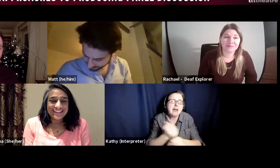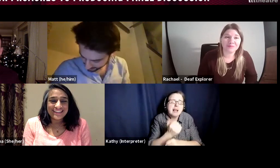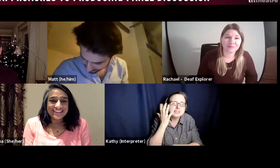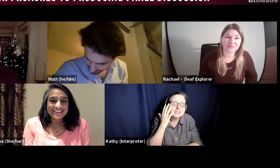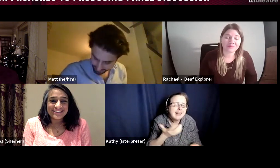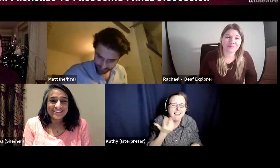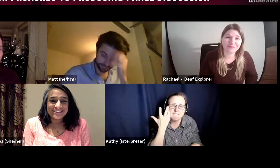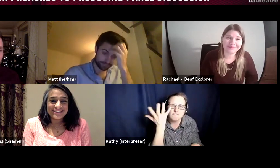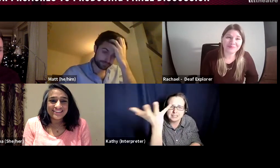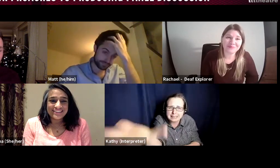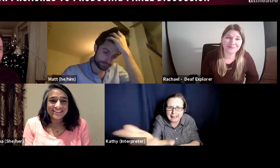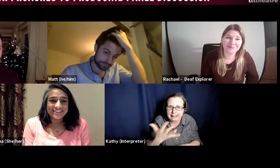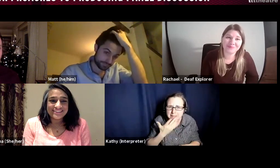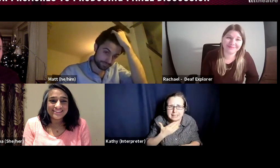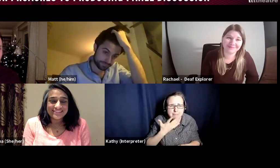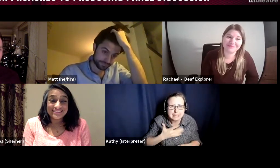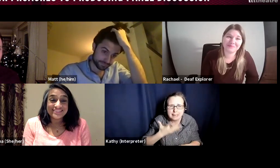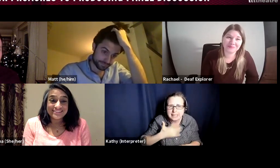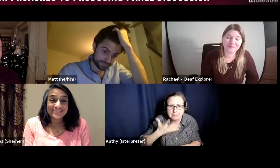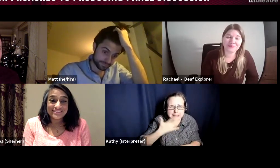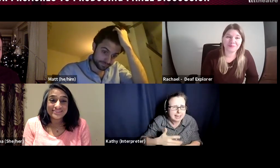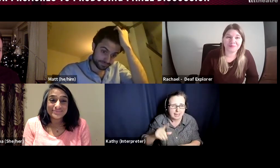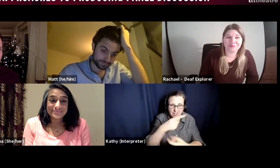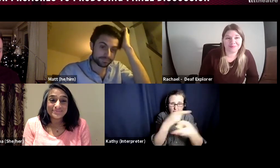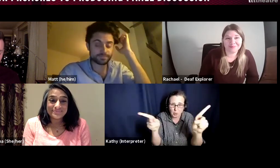in their personal life, all the time, that's how we learn, learning is making mistakes right?